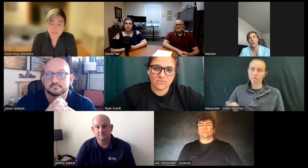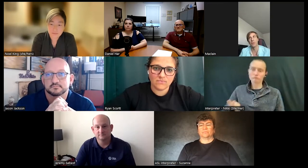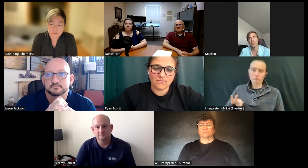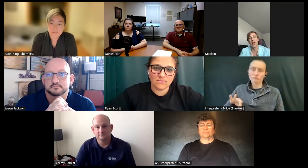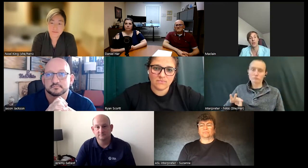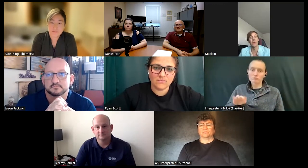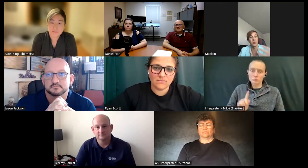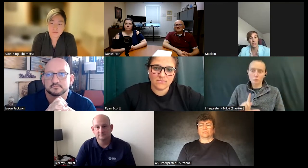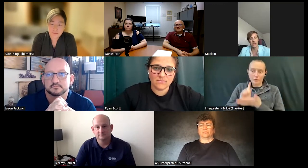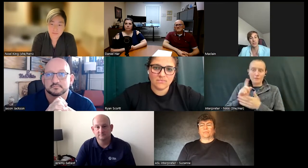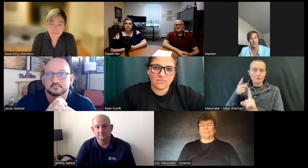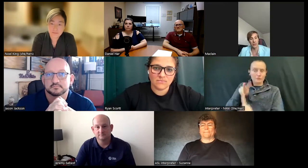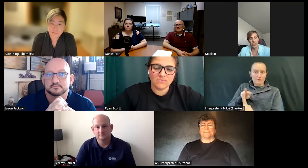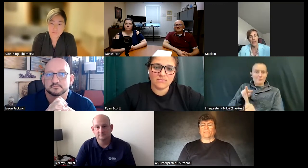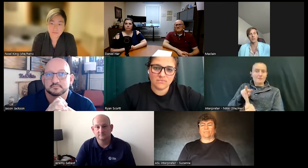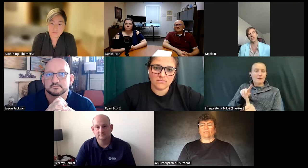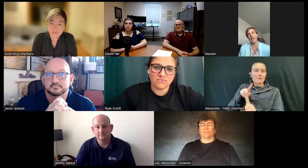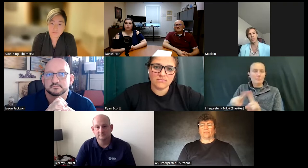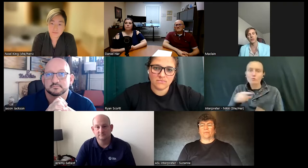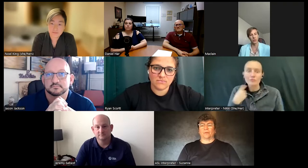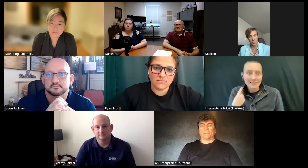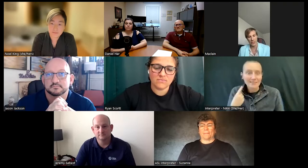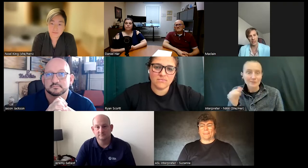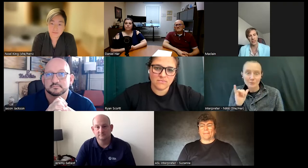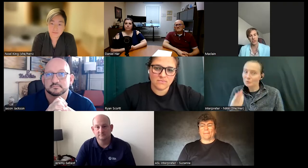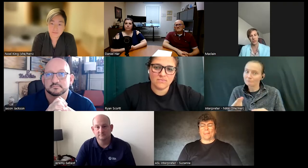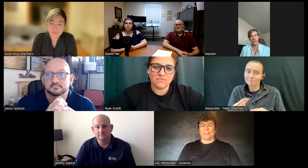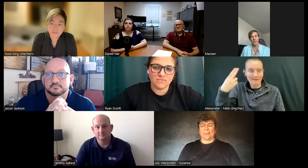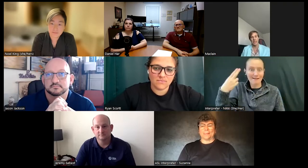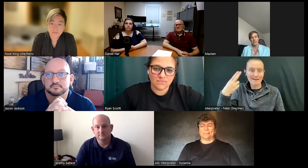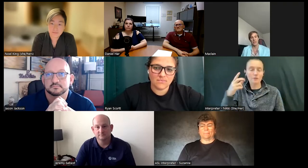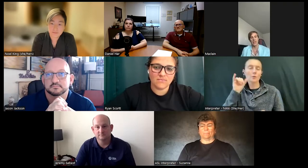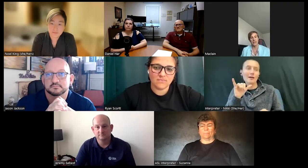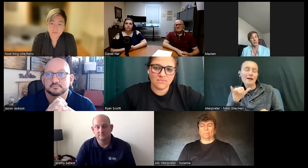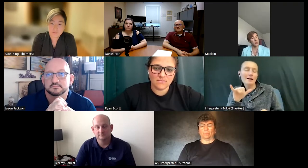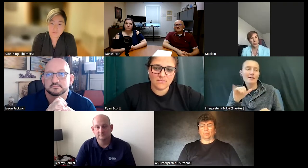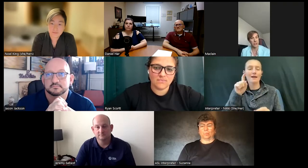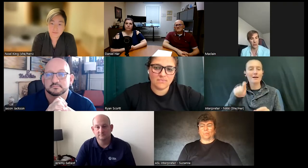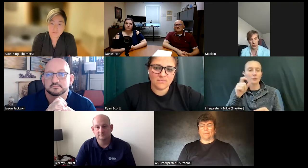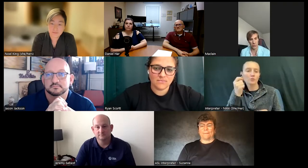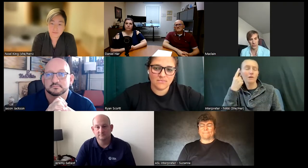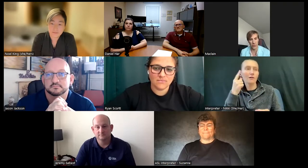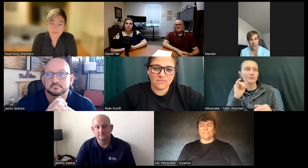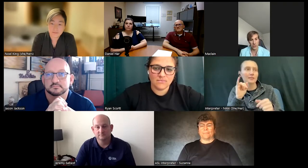of view but it's also very risky and so you have to understand what you're doing in the industry so it's not something you can really just go to school for and